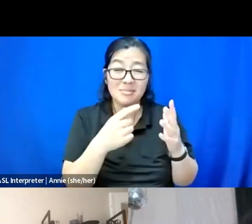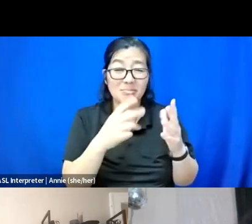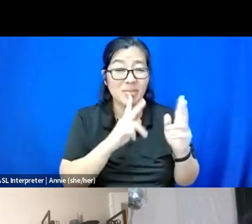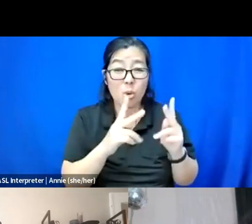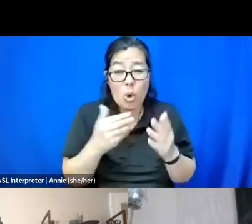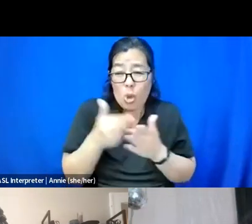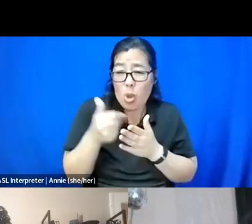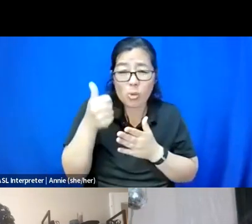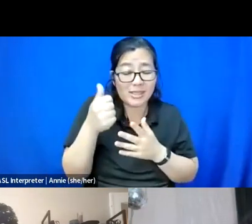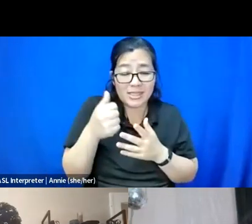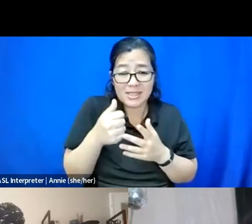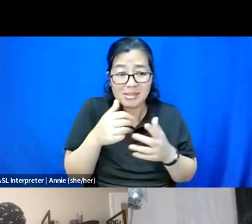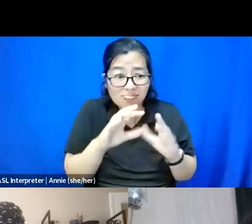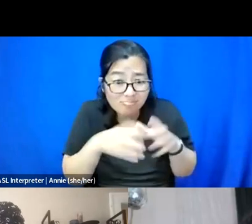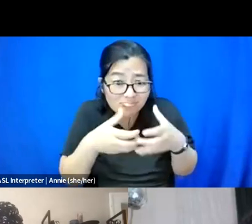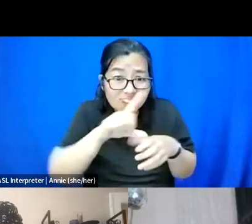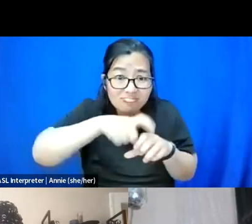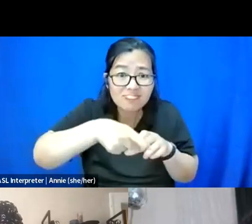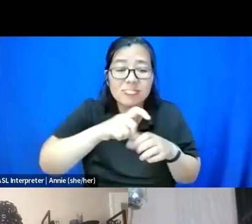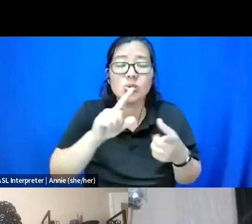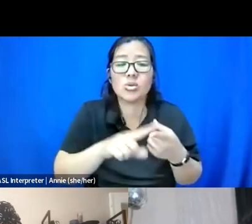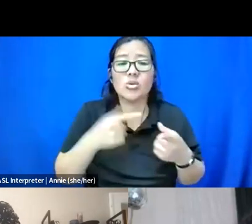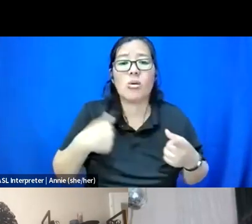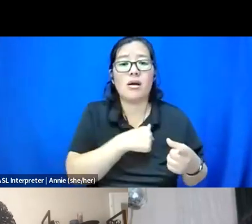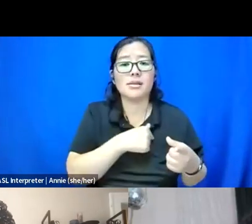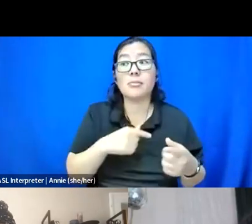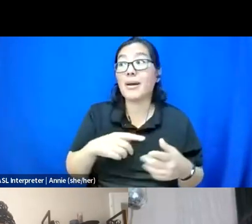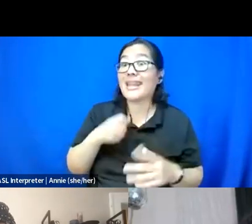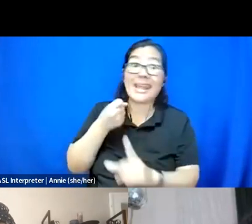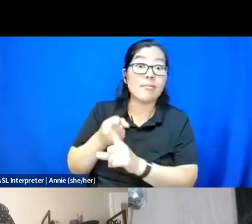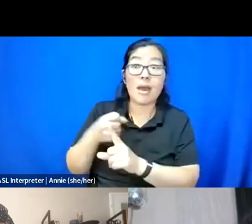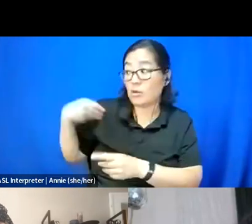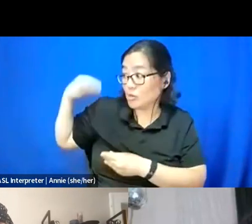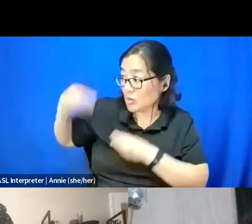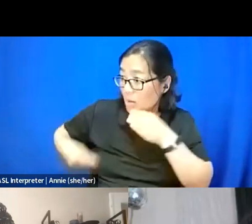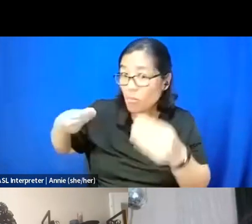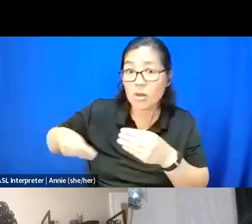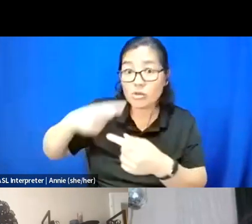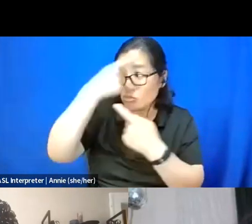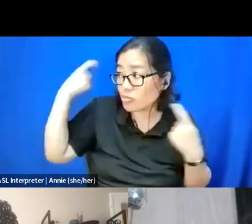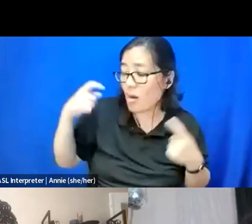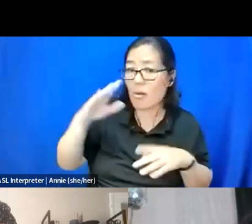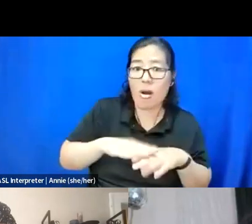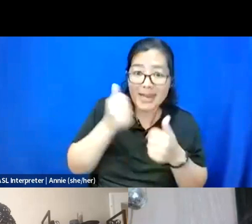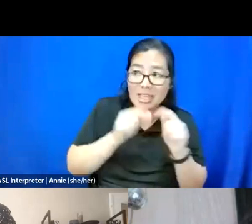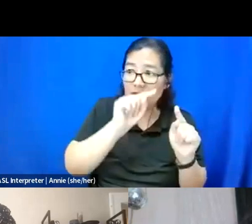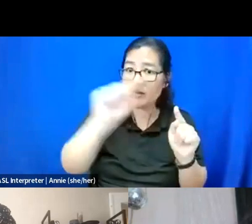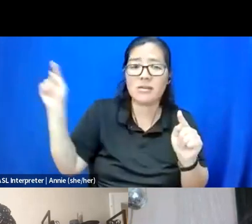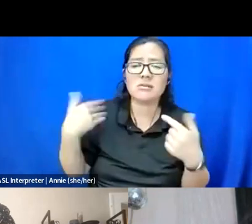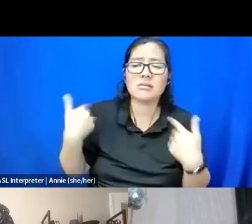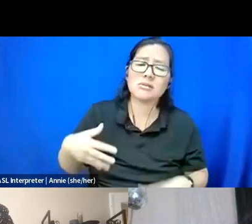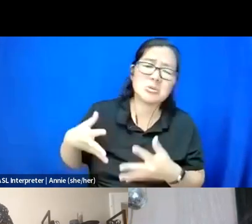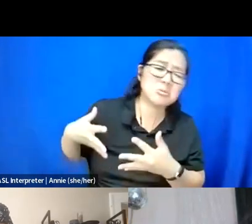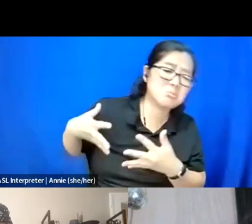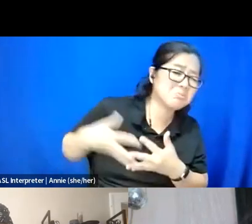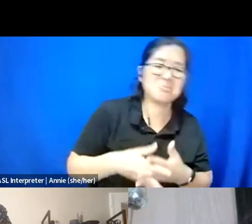Like the impact of generational trauma on all of us is so strong and it -- it's -- it often --